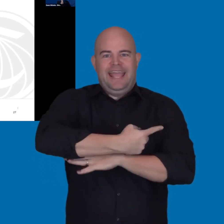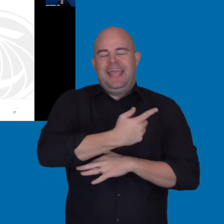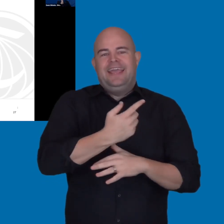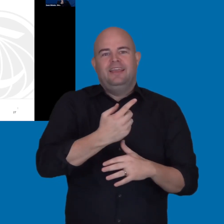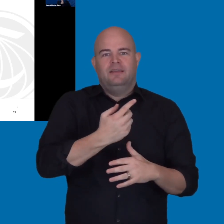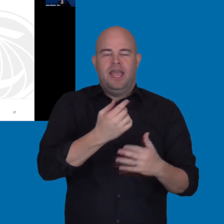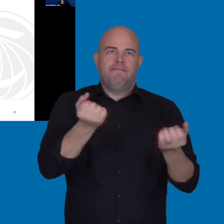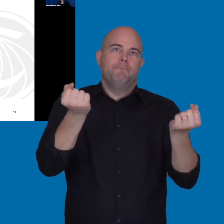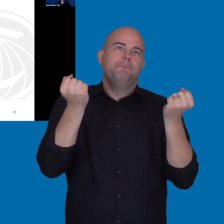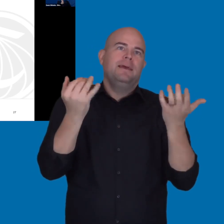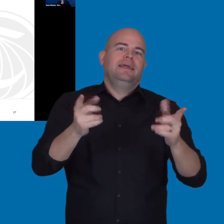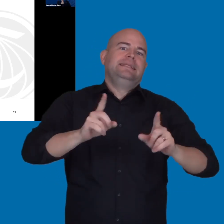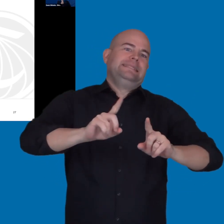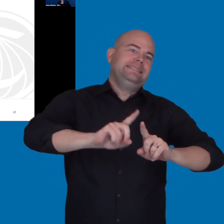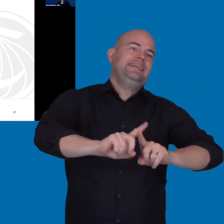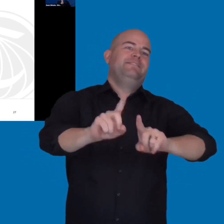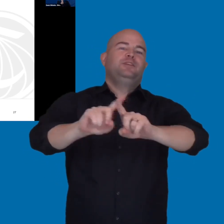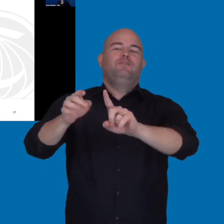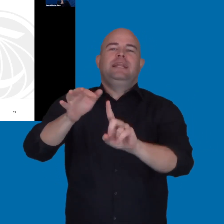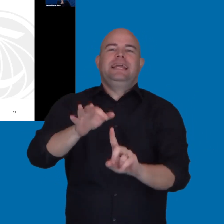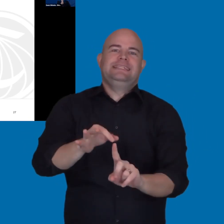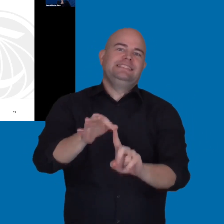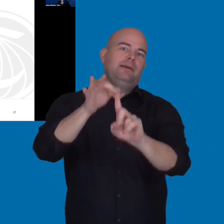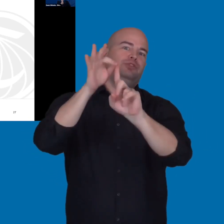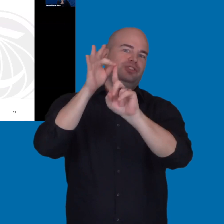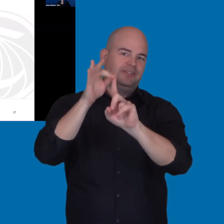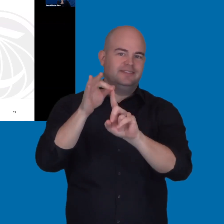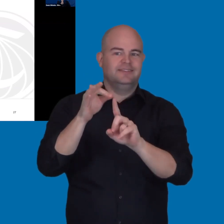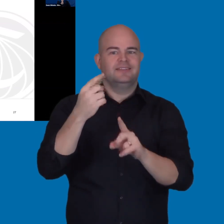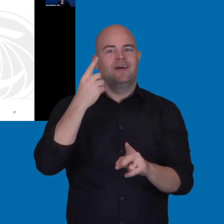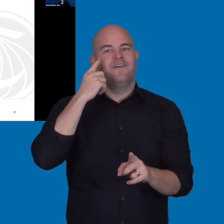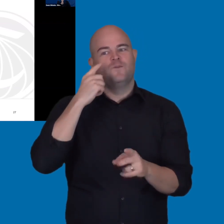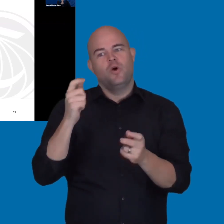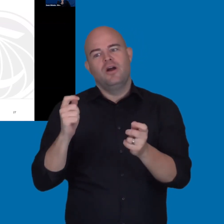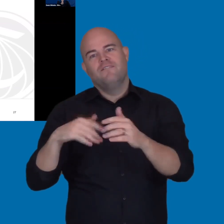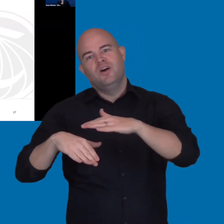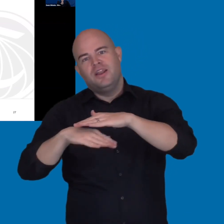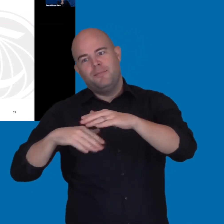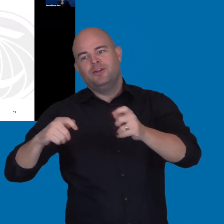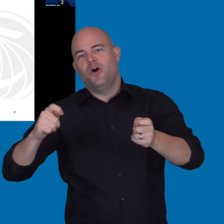on all of the different exceptions